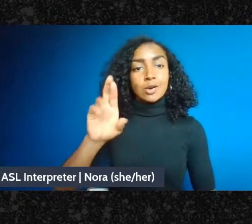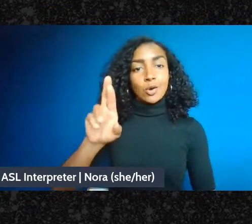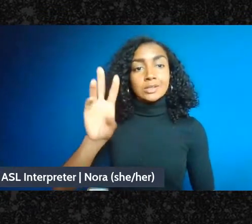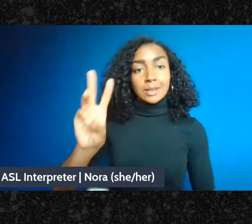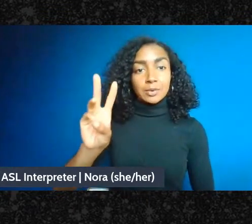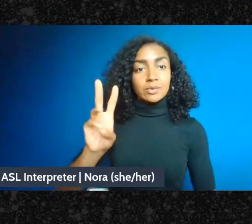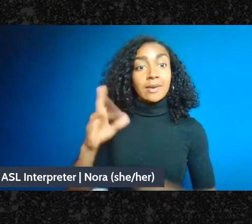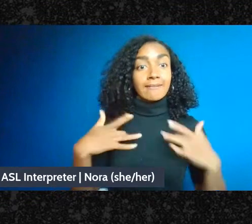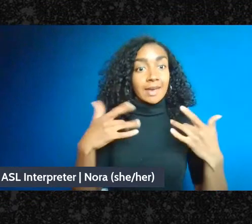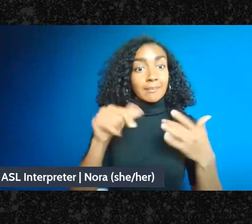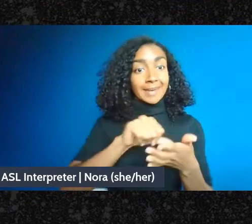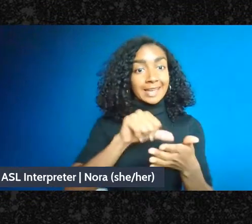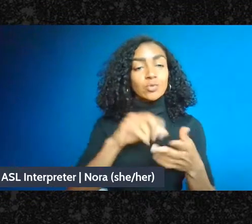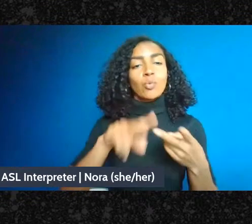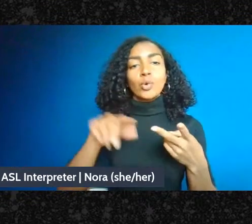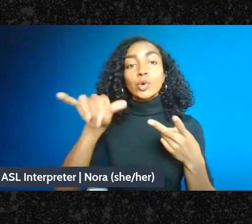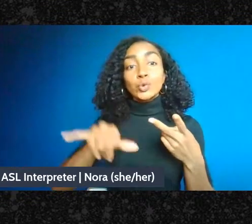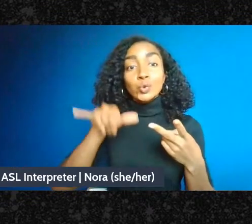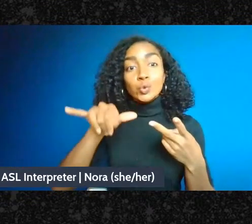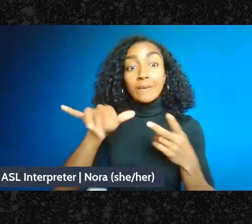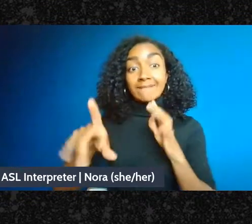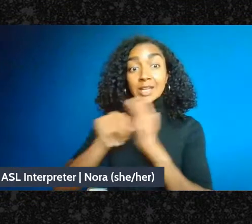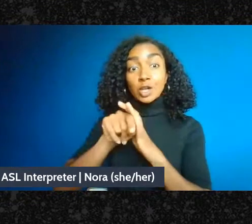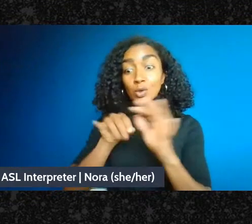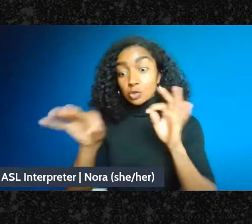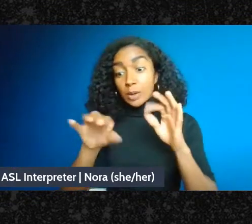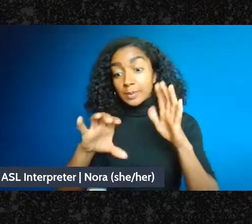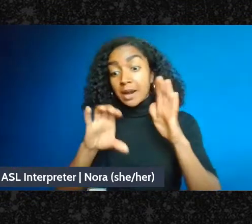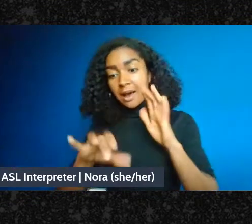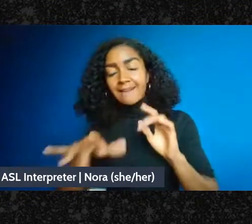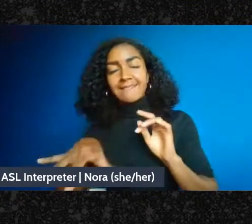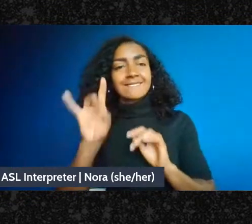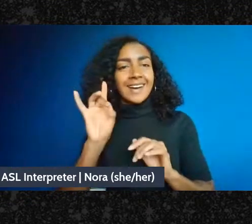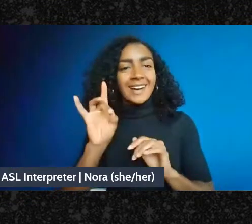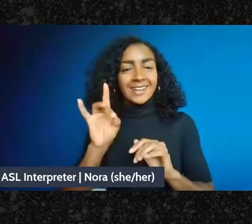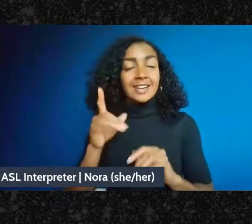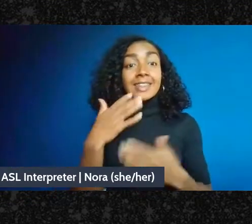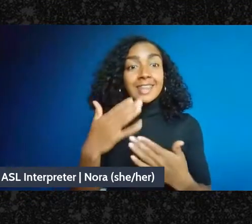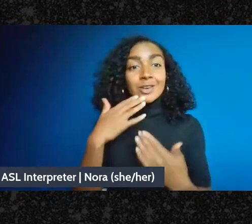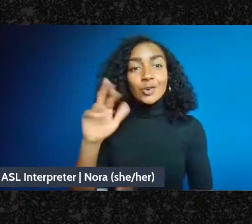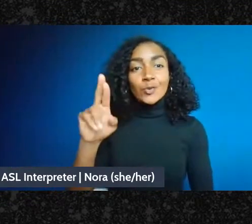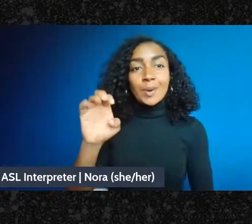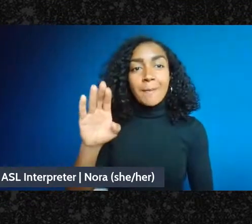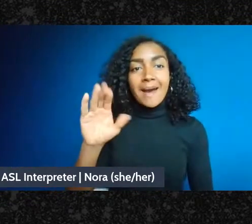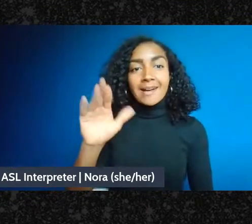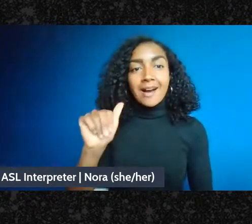video description. Thank you to Rebecca from Total Caption for providing the live transcription,